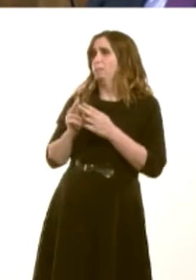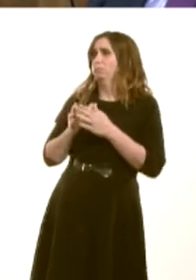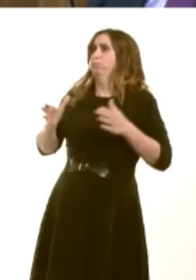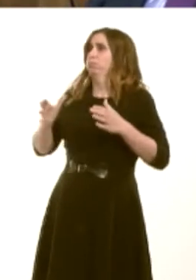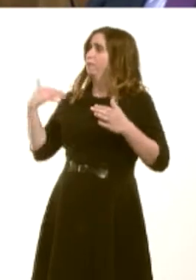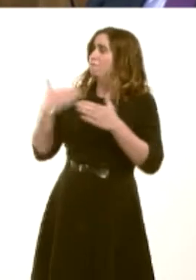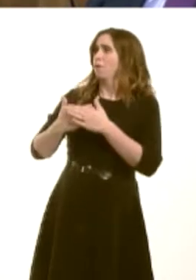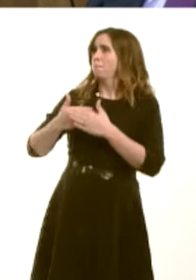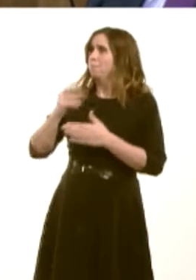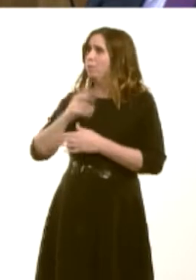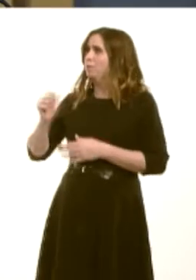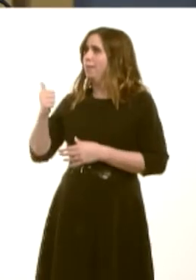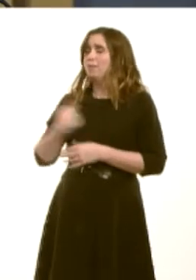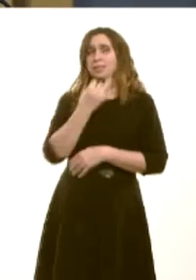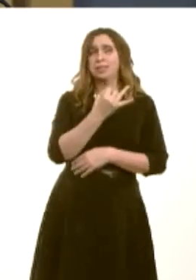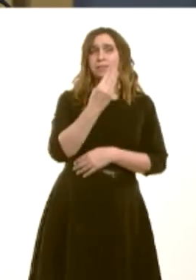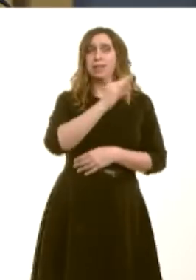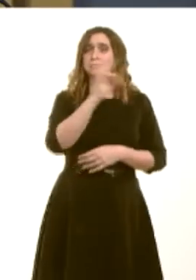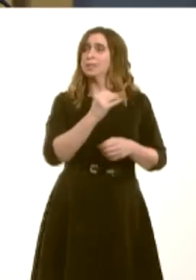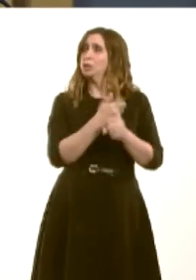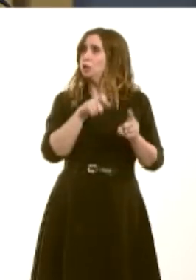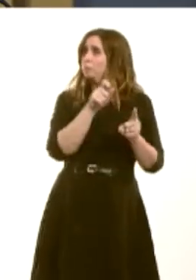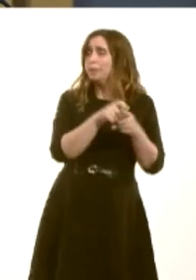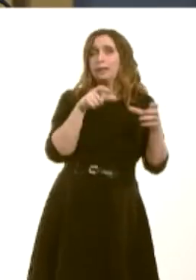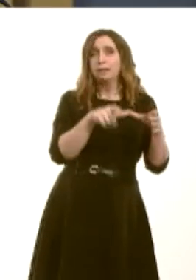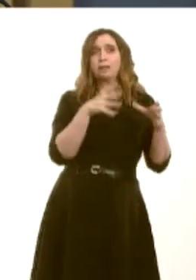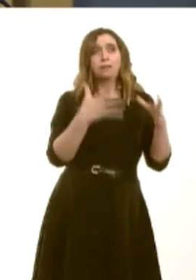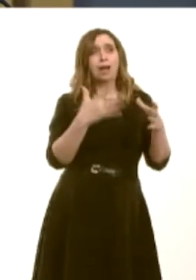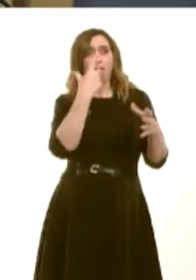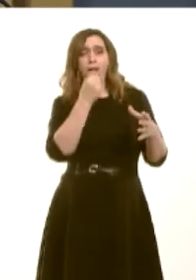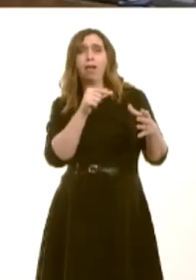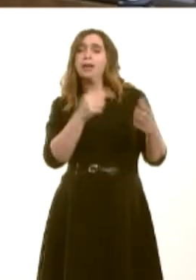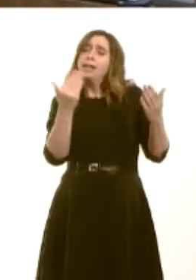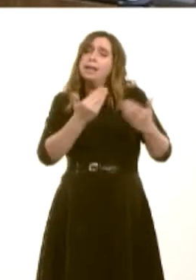79 per cent of GP practices offer appointments at any time in the later evening between 5